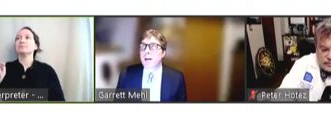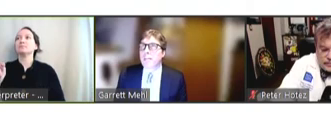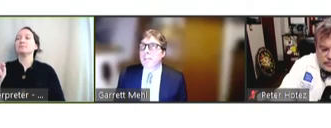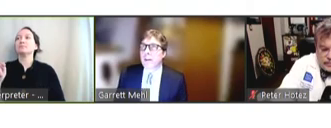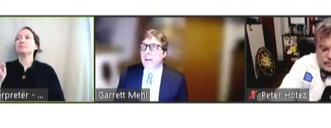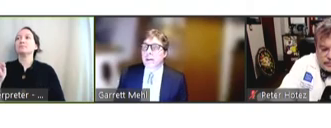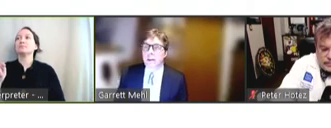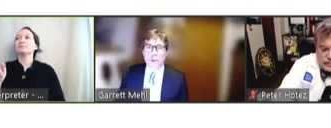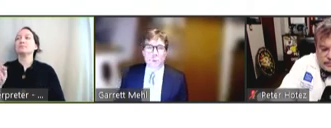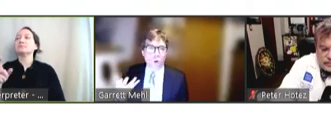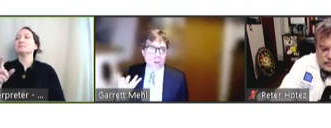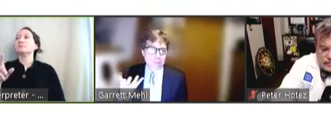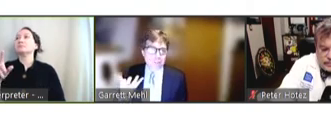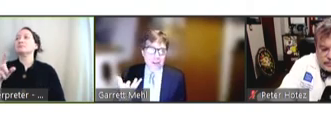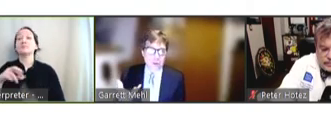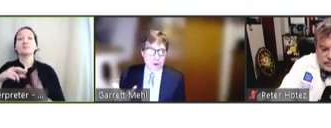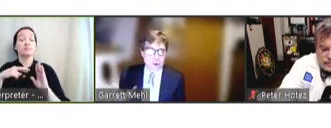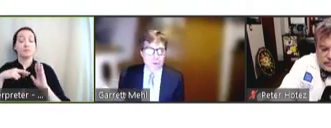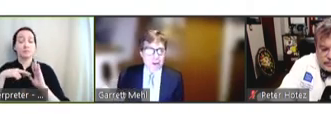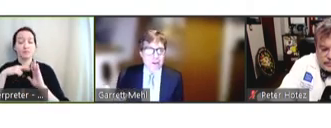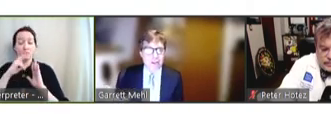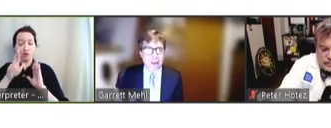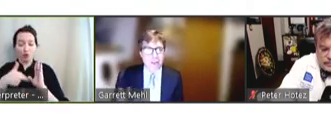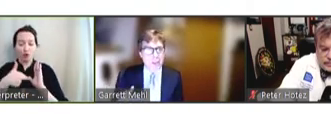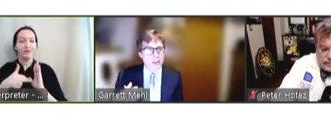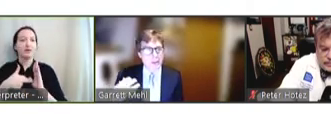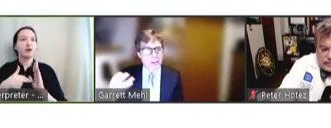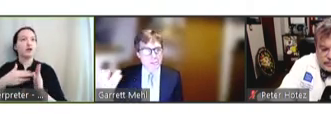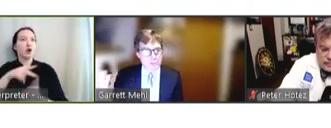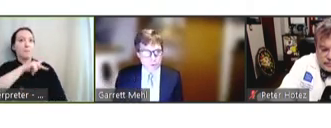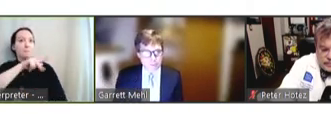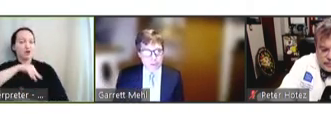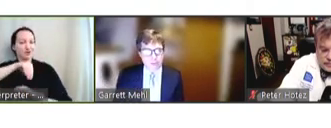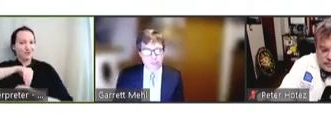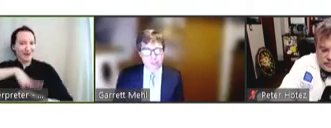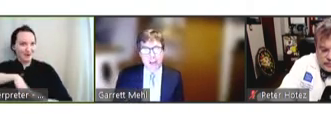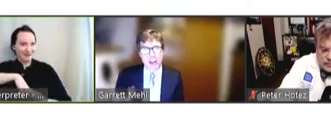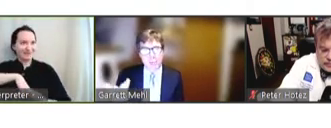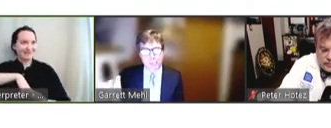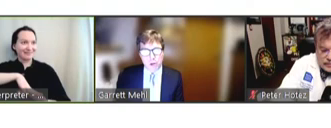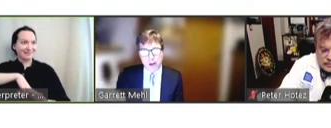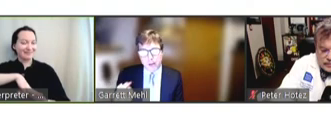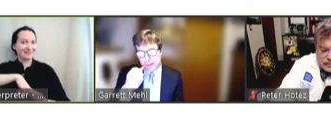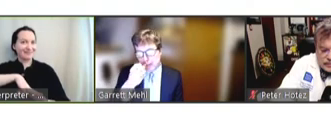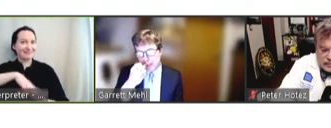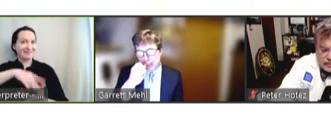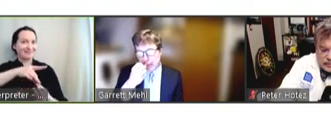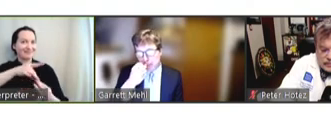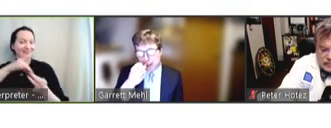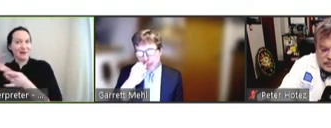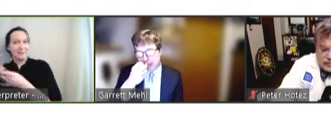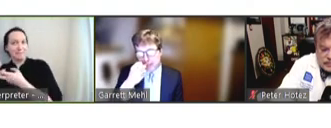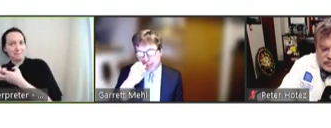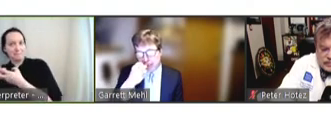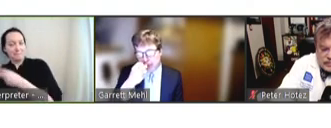the role of a personal record and then its derivative products represented in a Q.R.